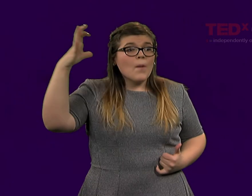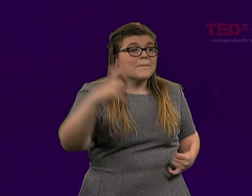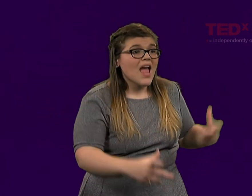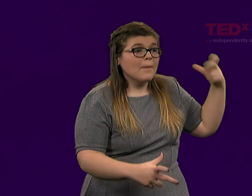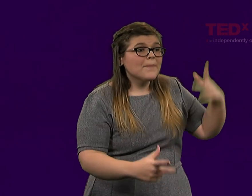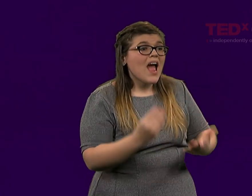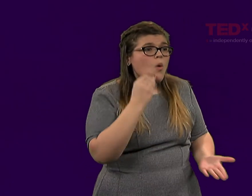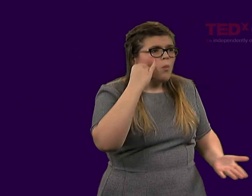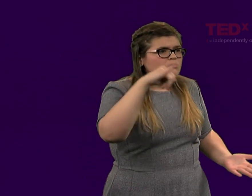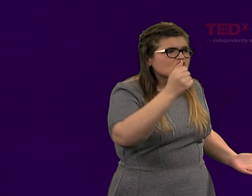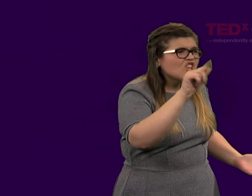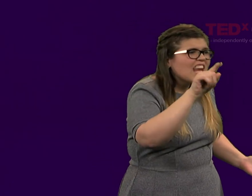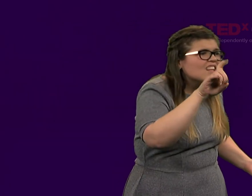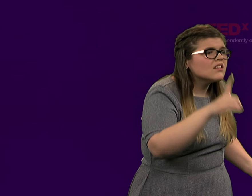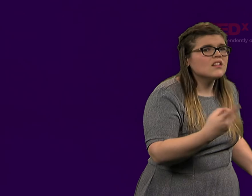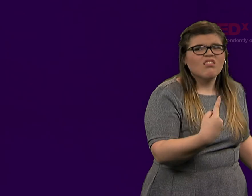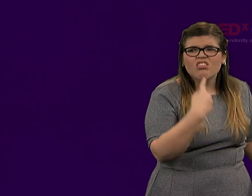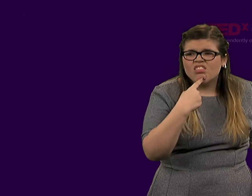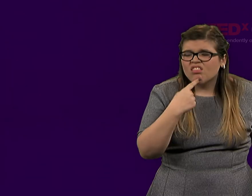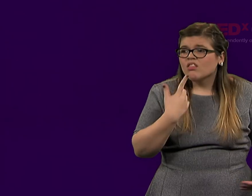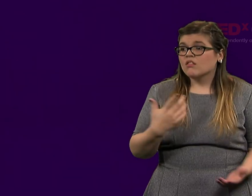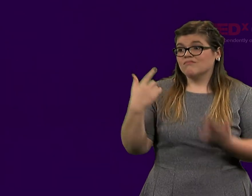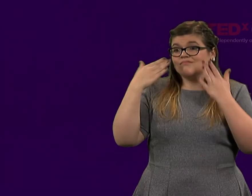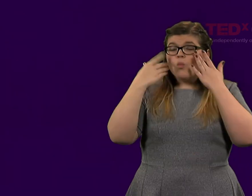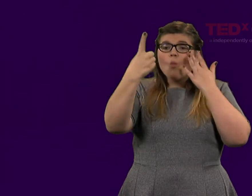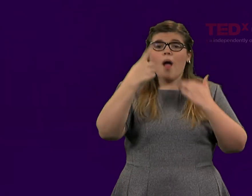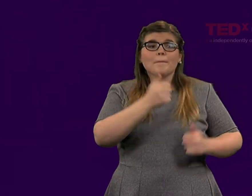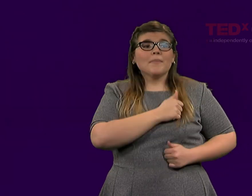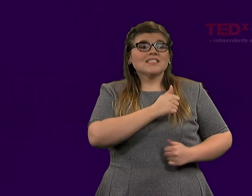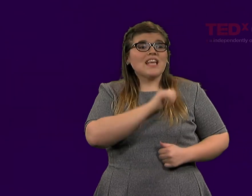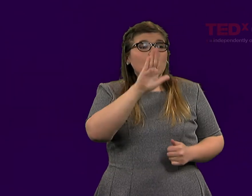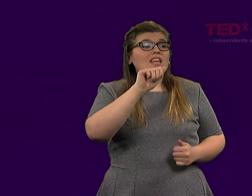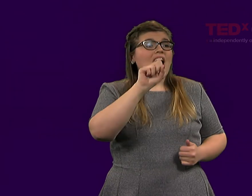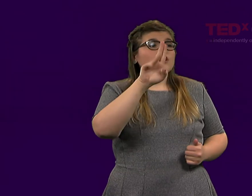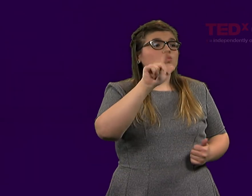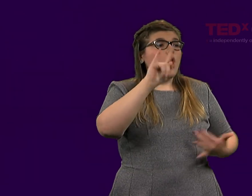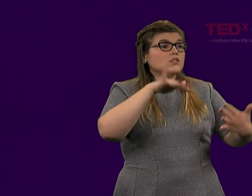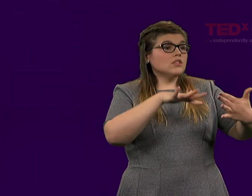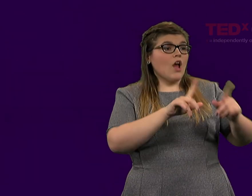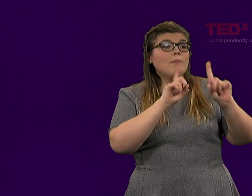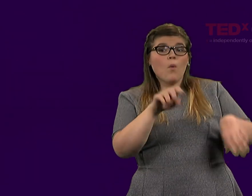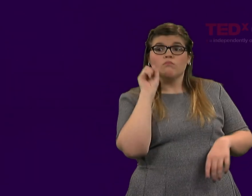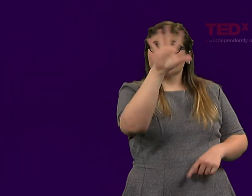about the soldiers who are coming home. One casualty report that was sent from Congress